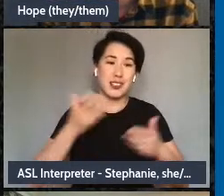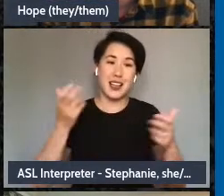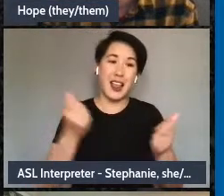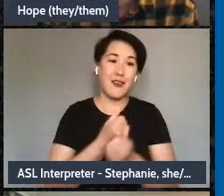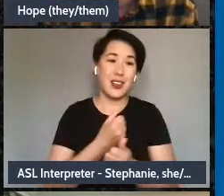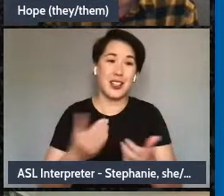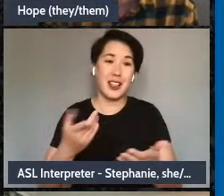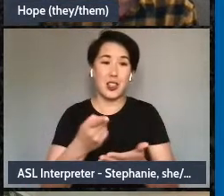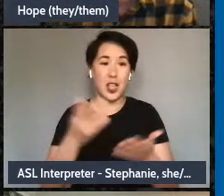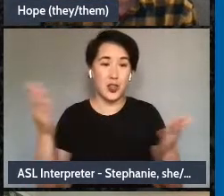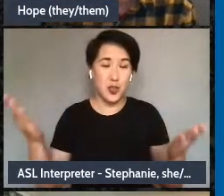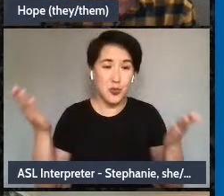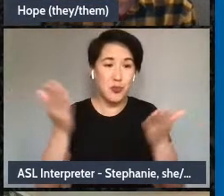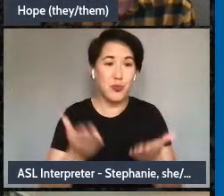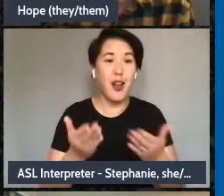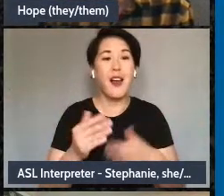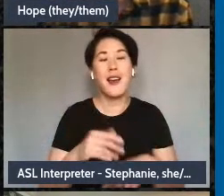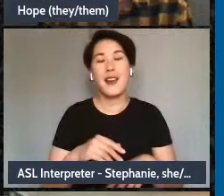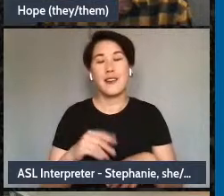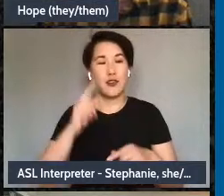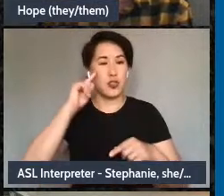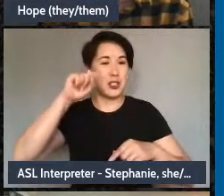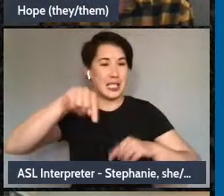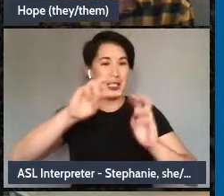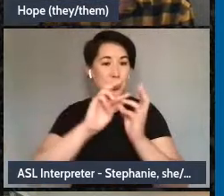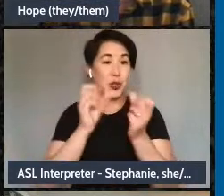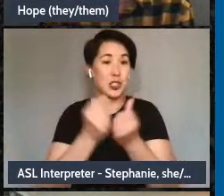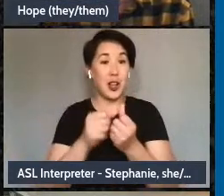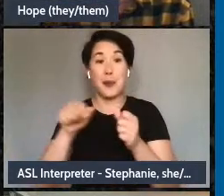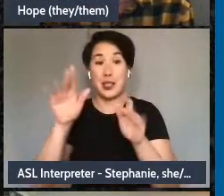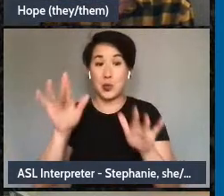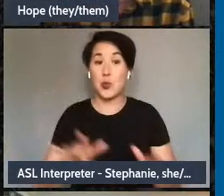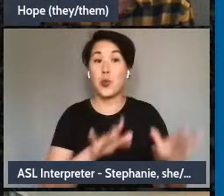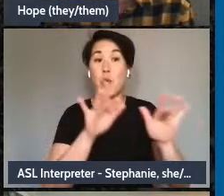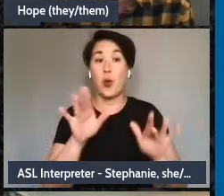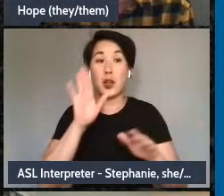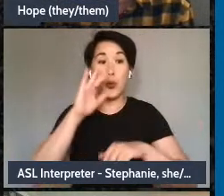we want to let folks know that this uh recording will stay available online on the